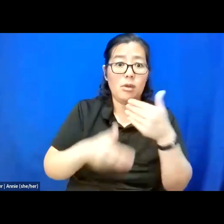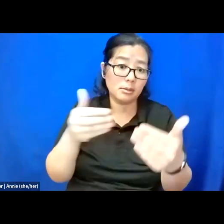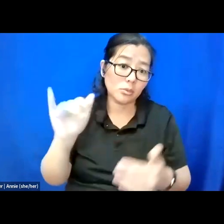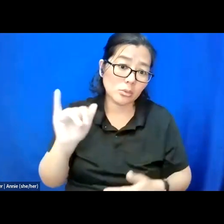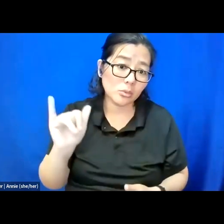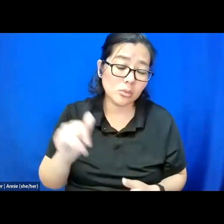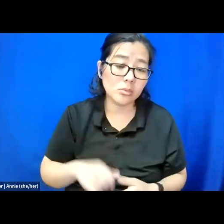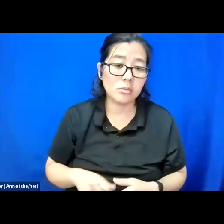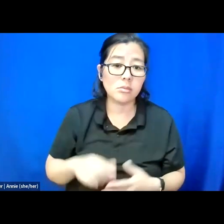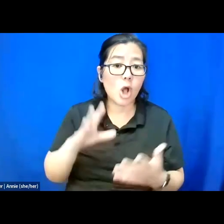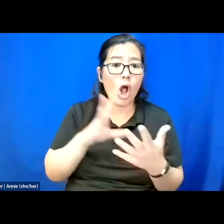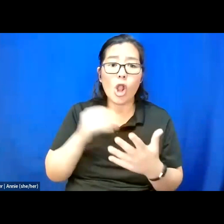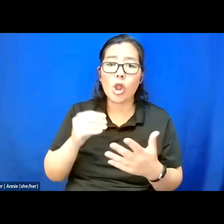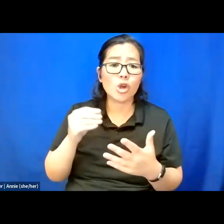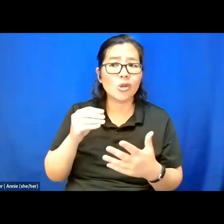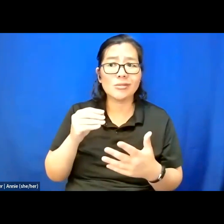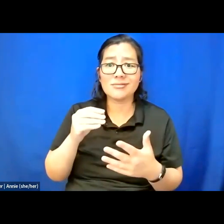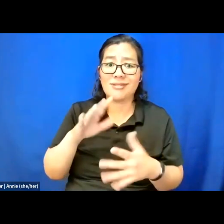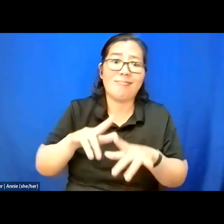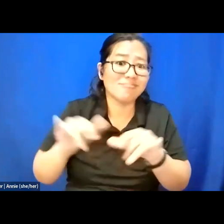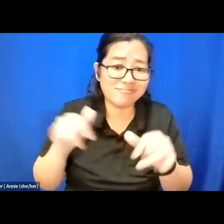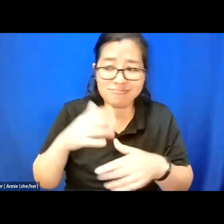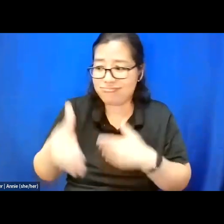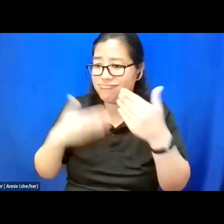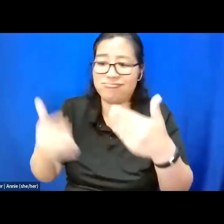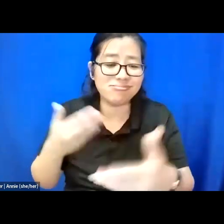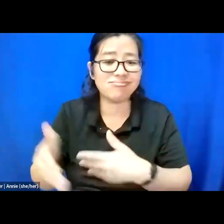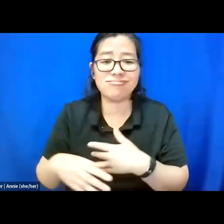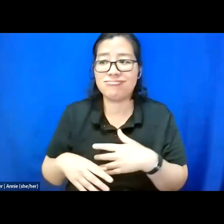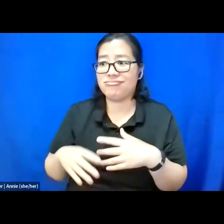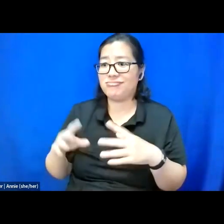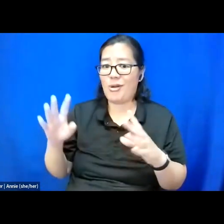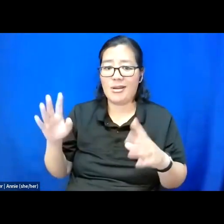Learn out loud. That's -- Learn out loud. Take accountability out loud.